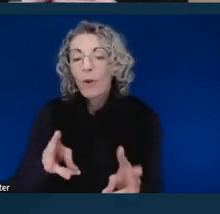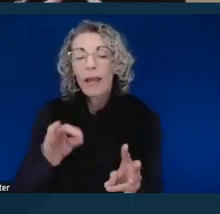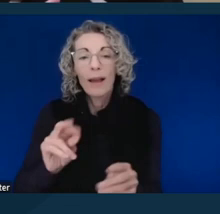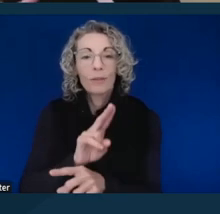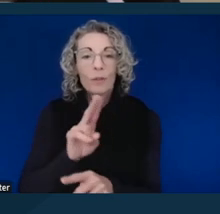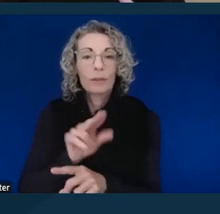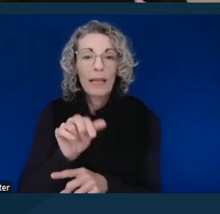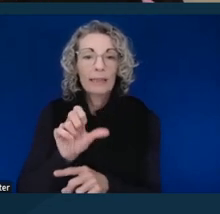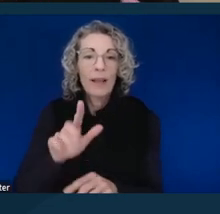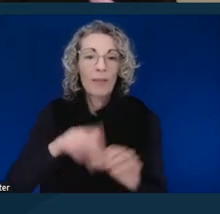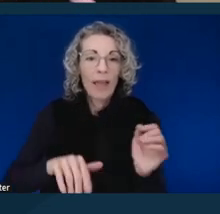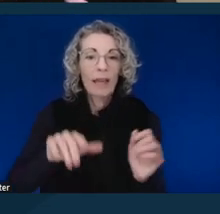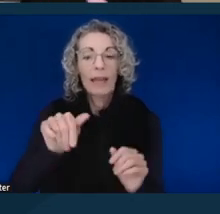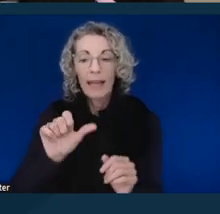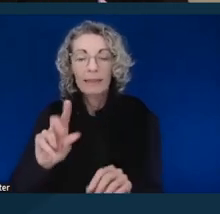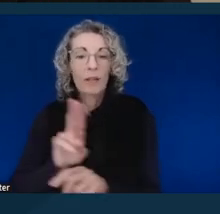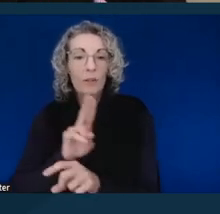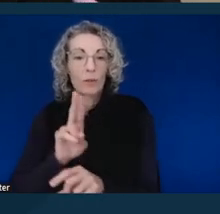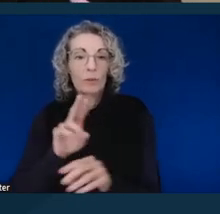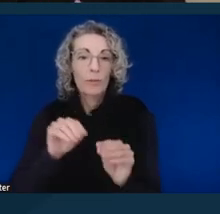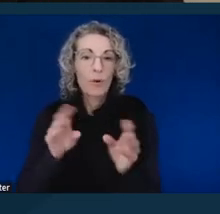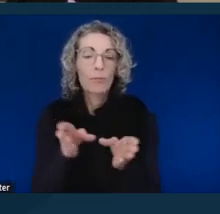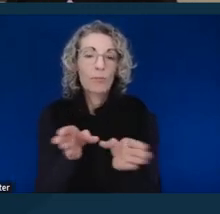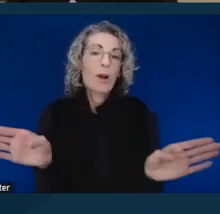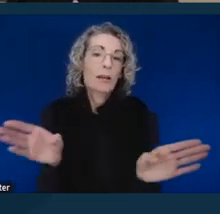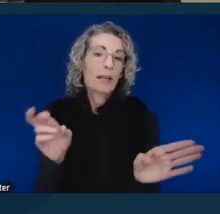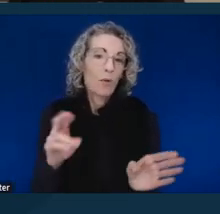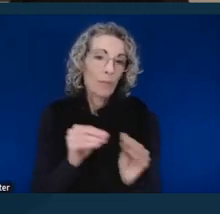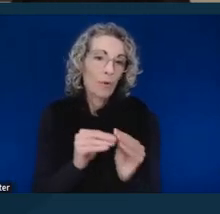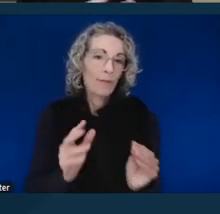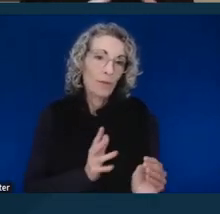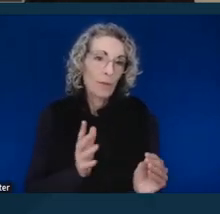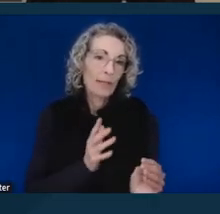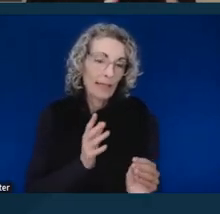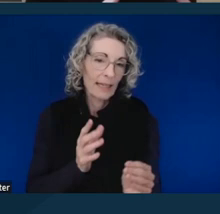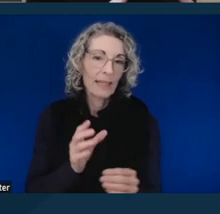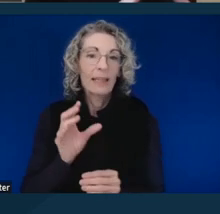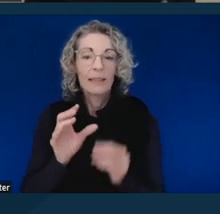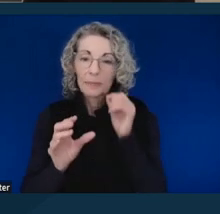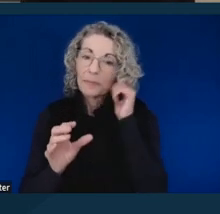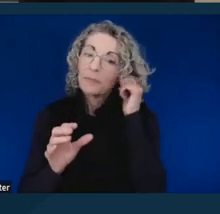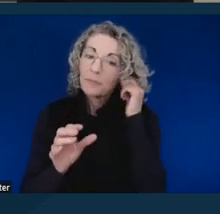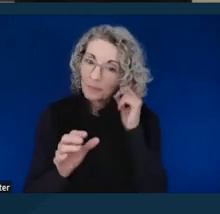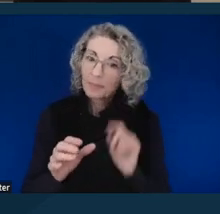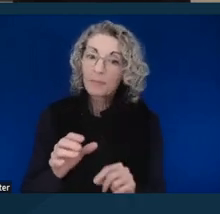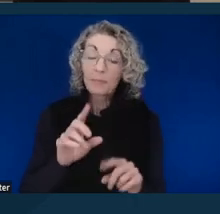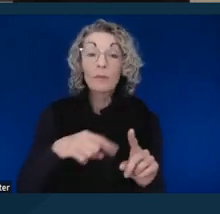than ASL is used more broadly or even more formally. So, when you have some people within the Deaf community,